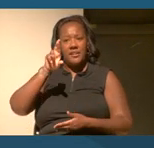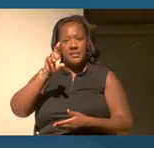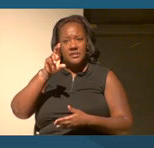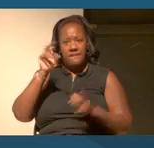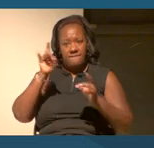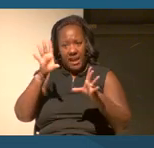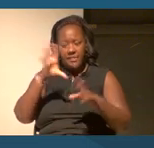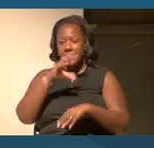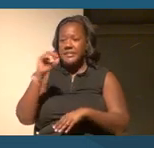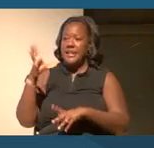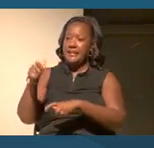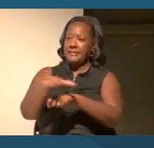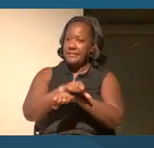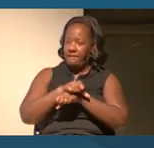enslavement.